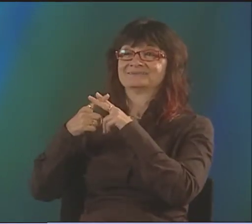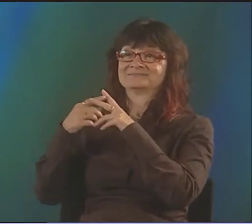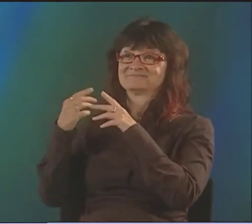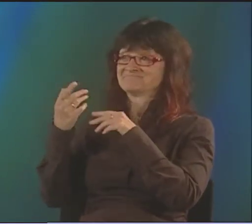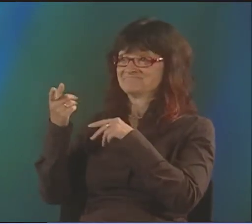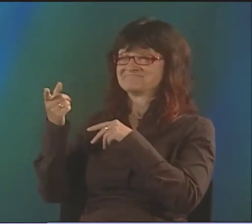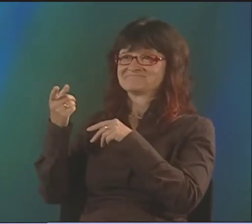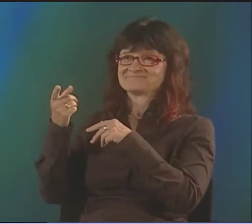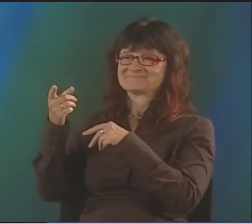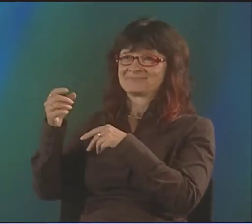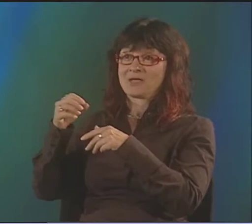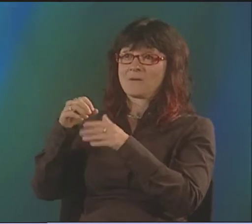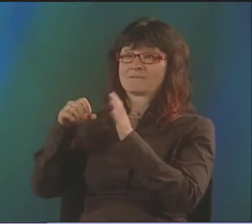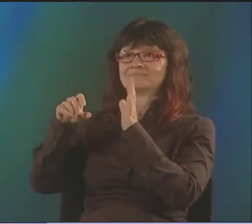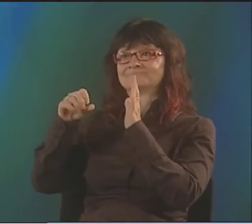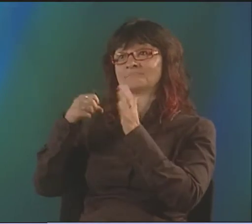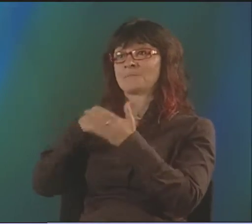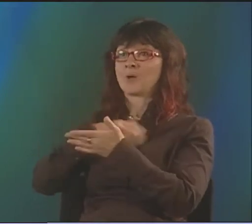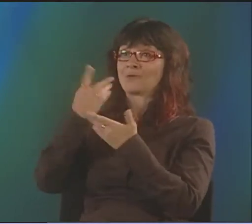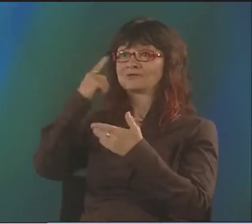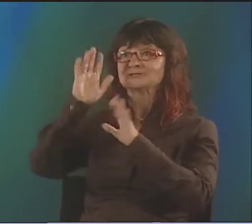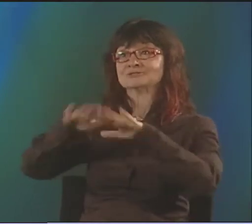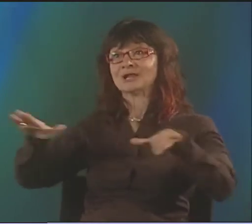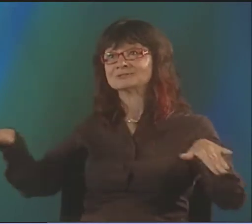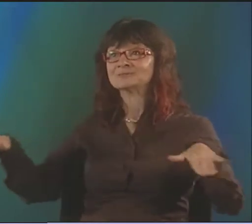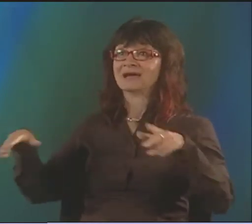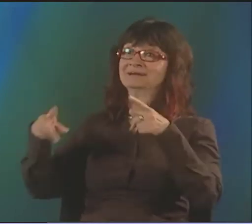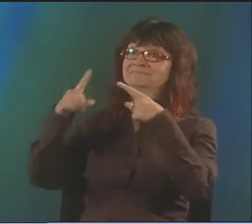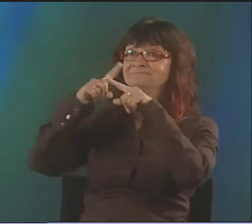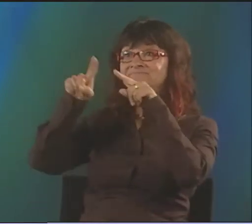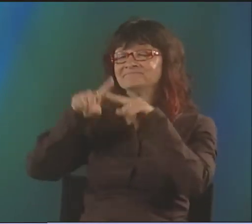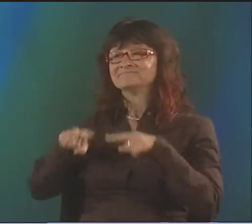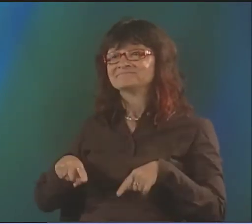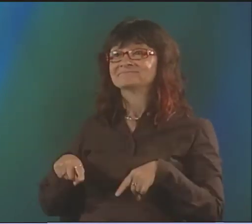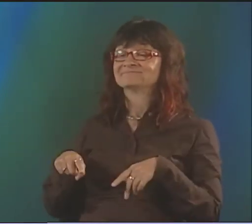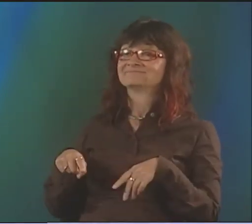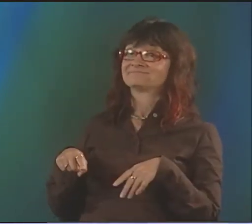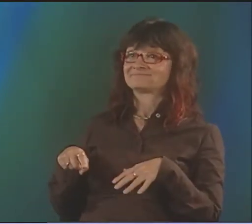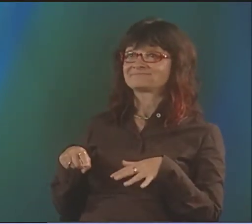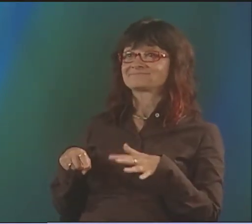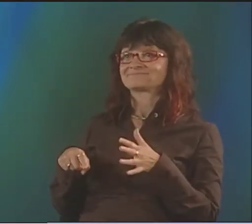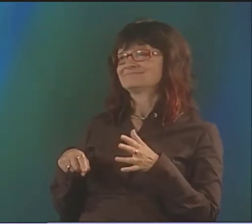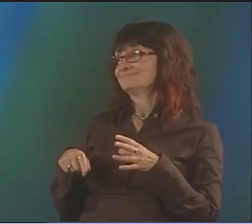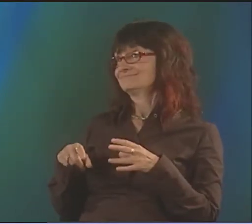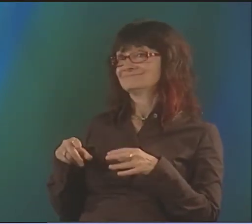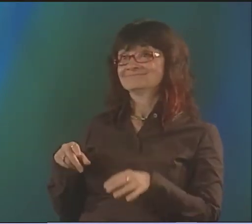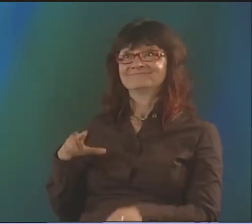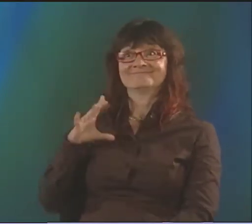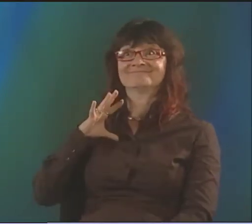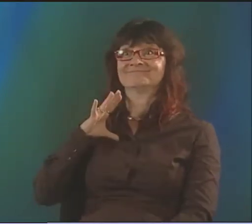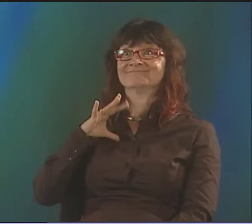SO I COULD BE SORT OF AWKWARD, MAKE A LOT OF MISTAKES, AND BE GOOFY. AND THAT WAS FUNNY. SO IT WAS A PERFECT FIT, ACTUALLY.